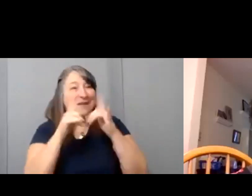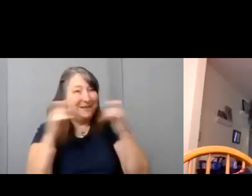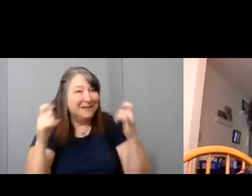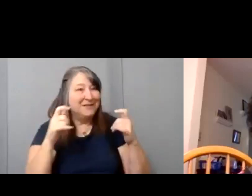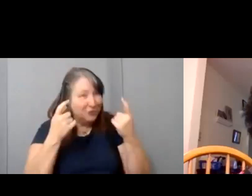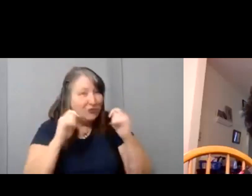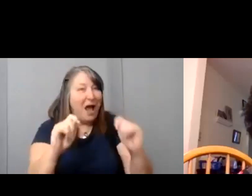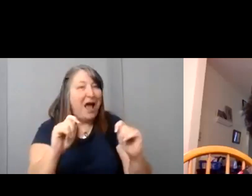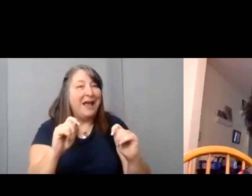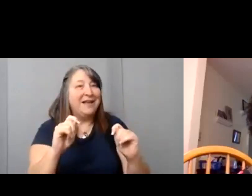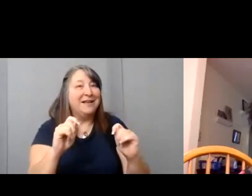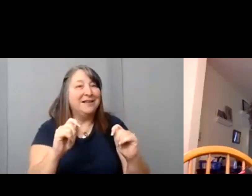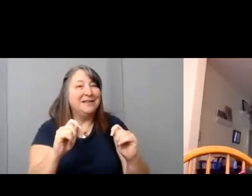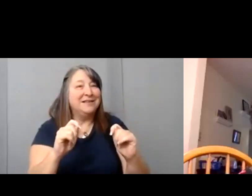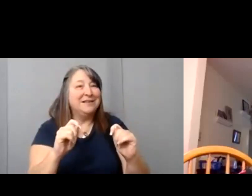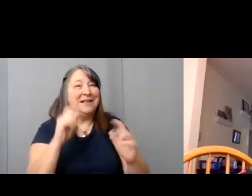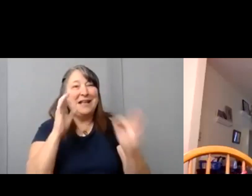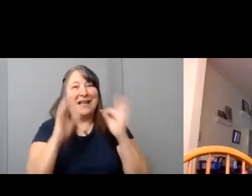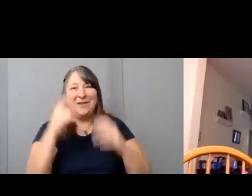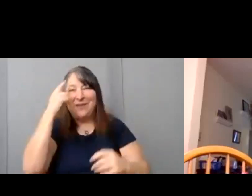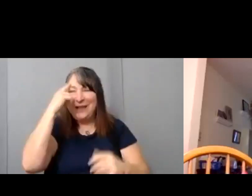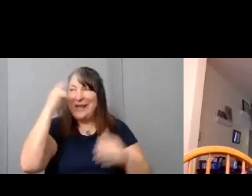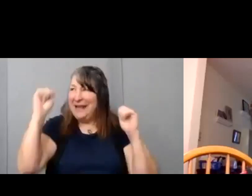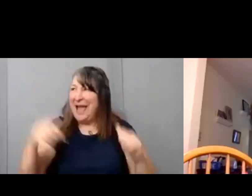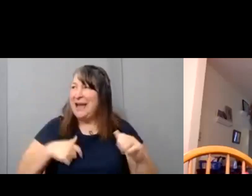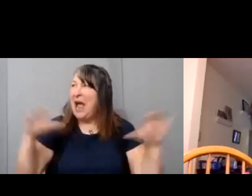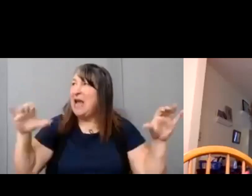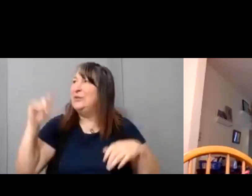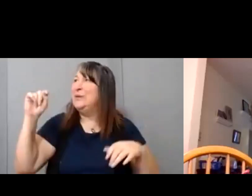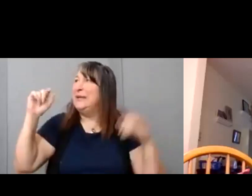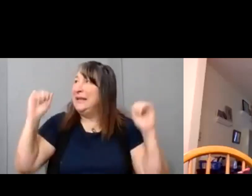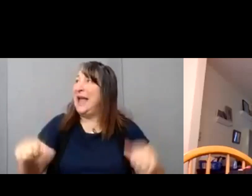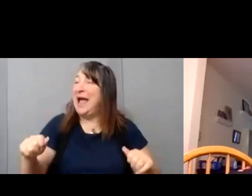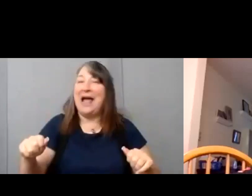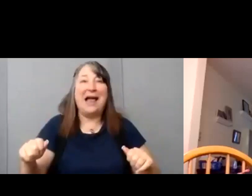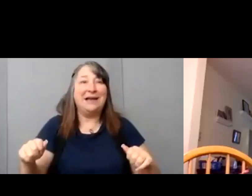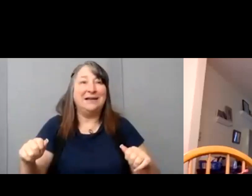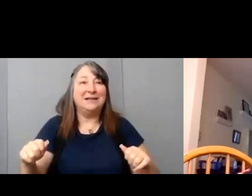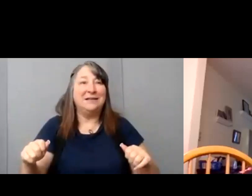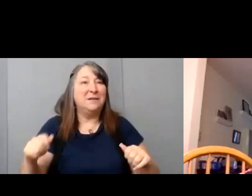and wonder ‘oh could I do it?’ But just try. Just do it.